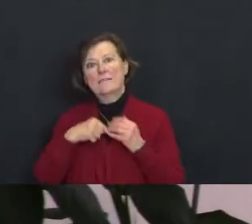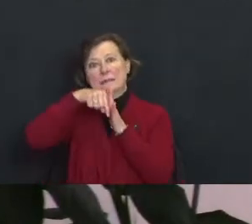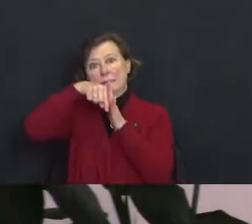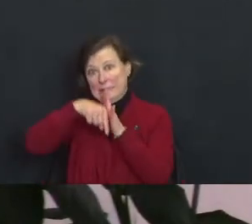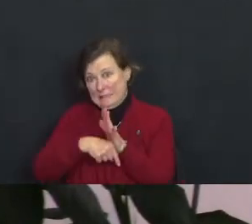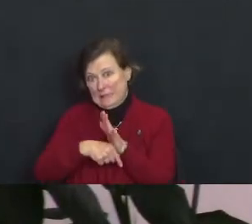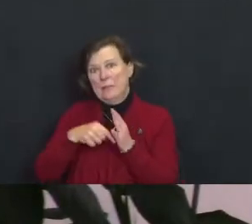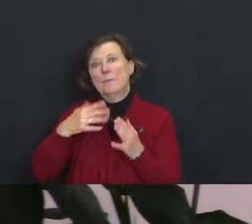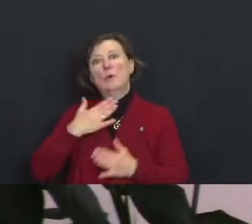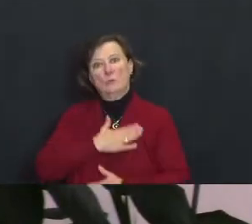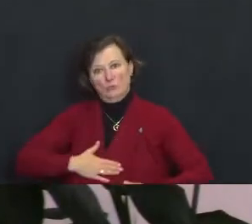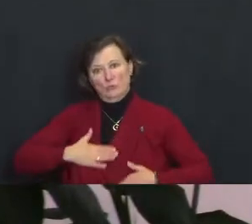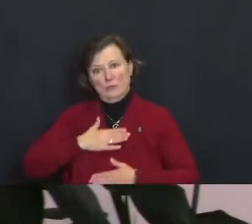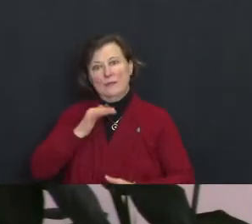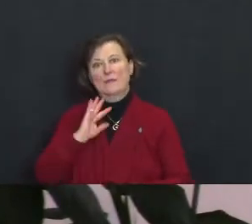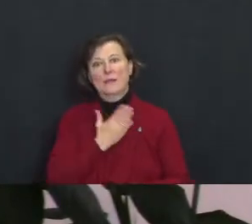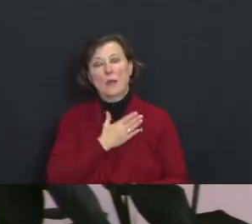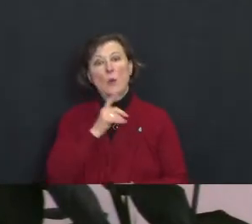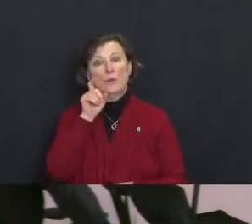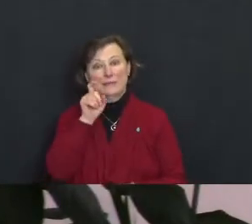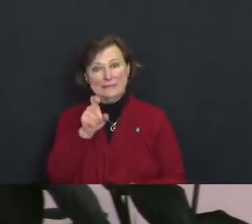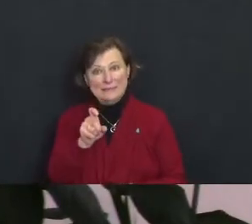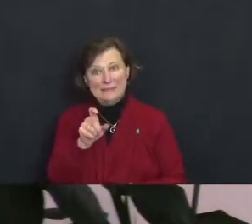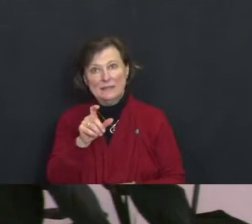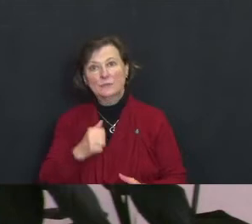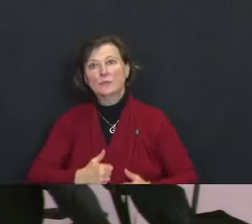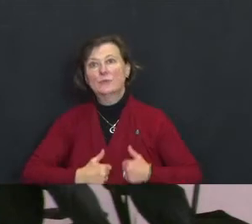of our need to live in community with others.